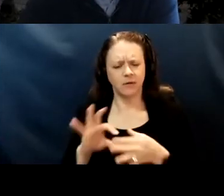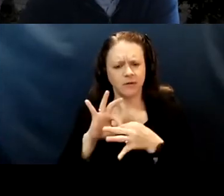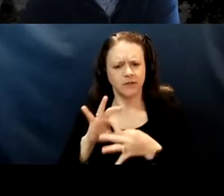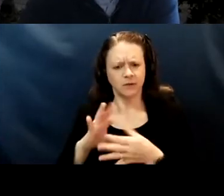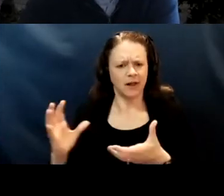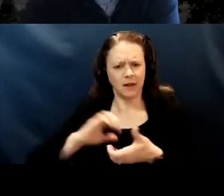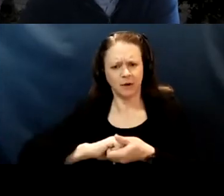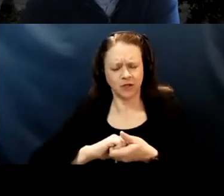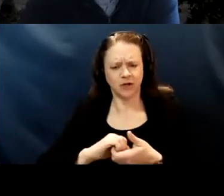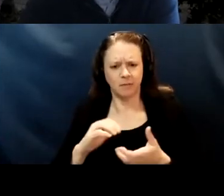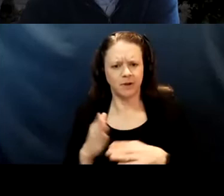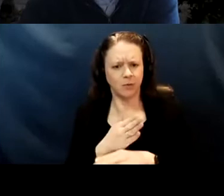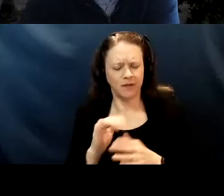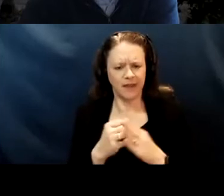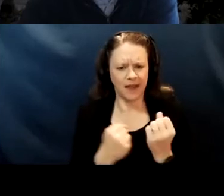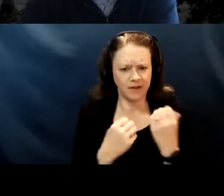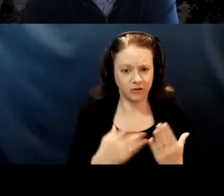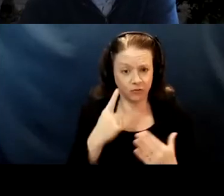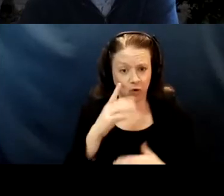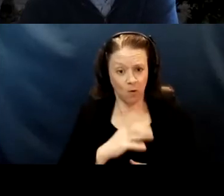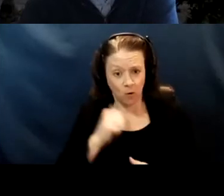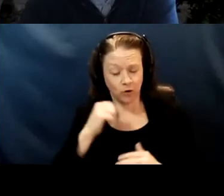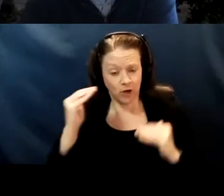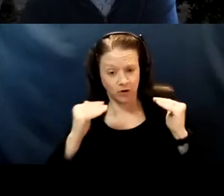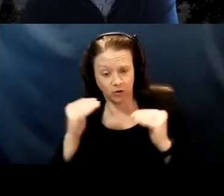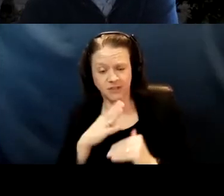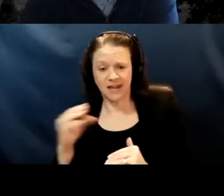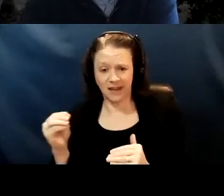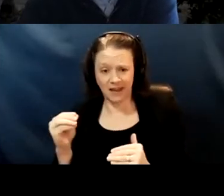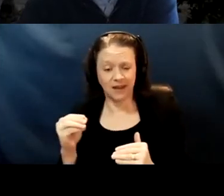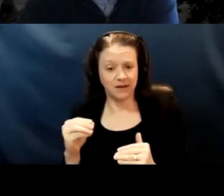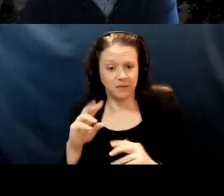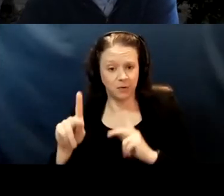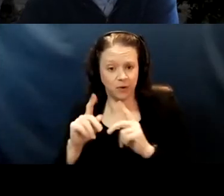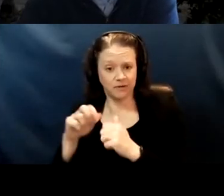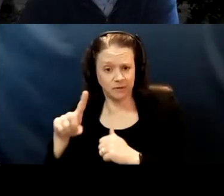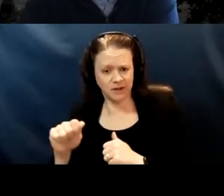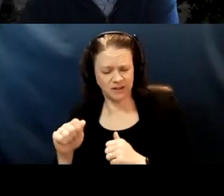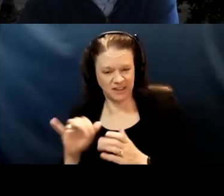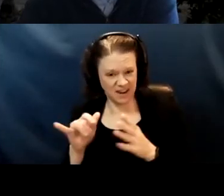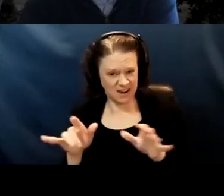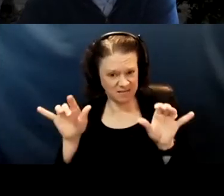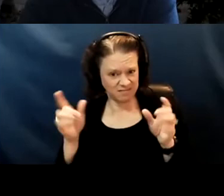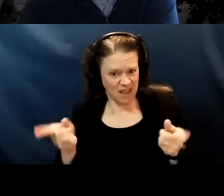and the disability community is happening in the same way at the national level or in other states? Or do you see California